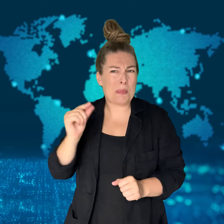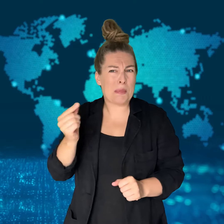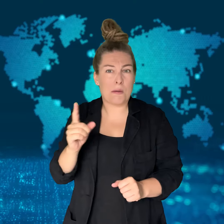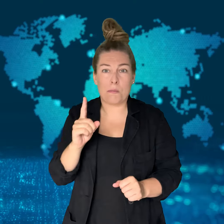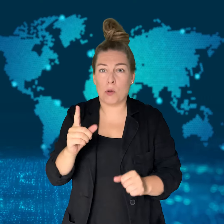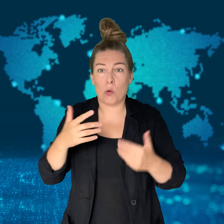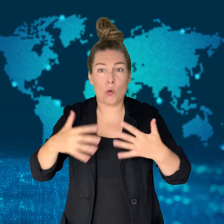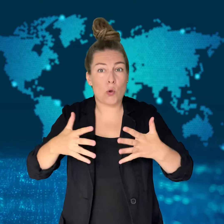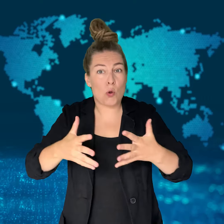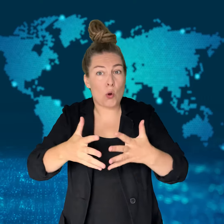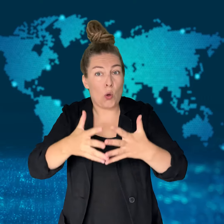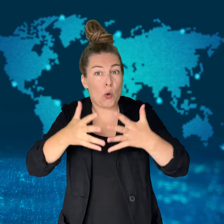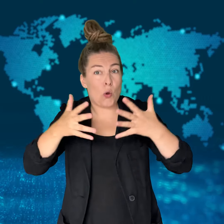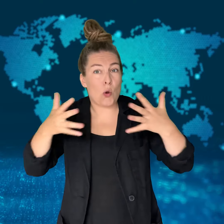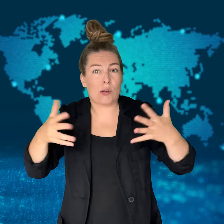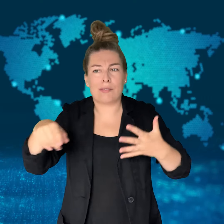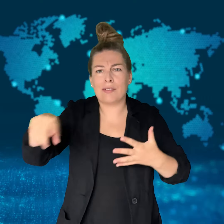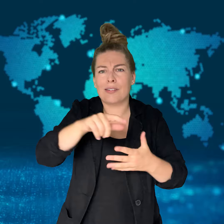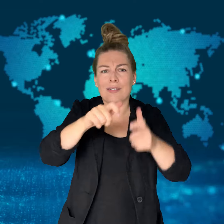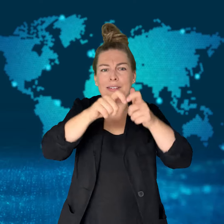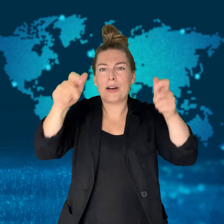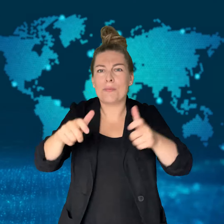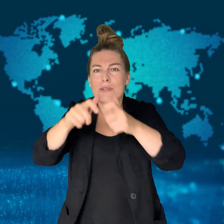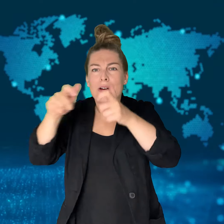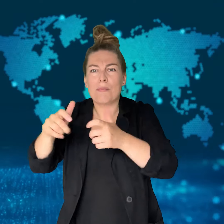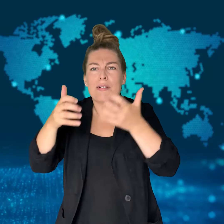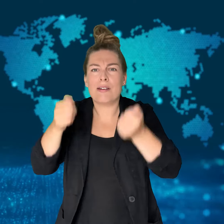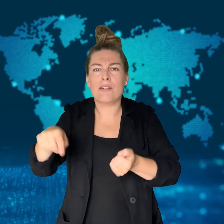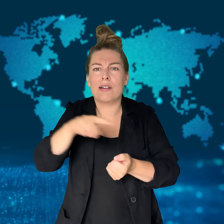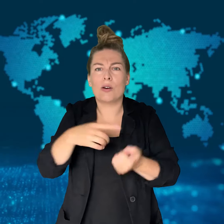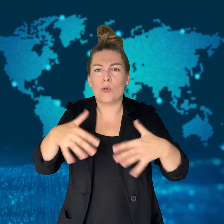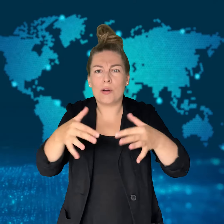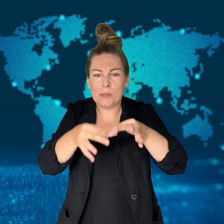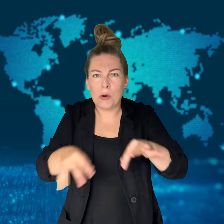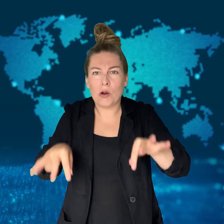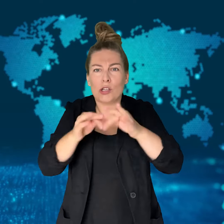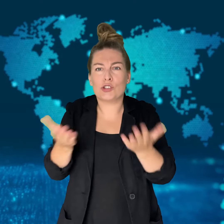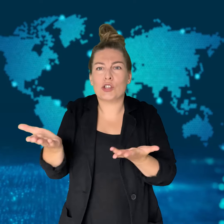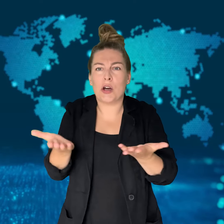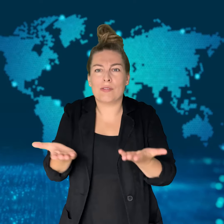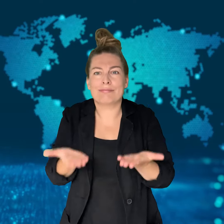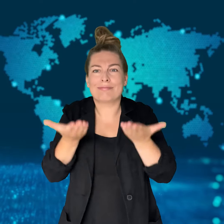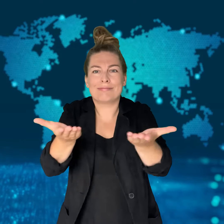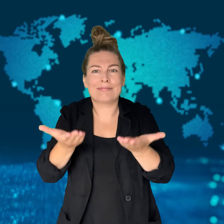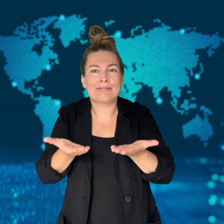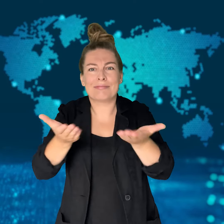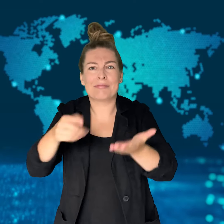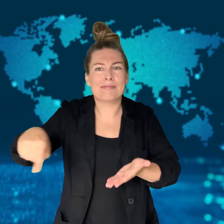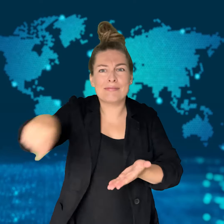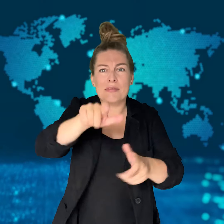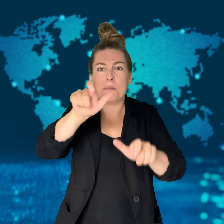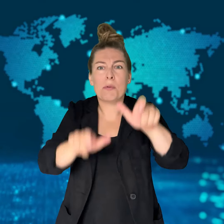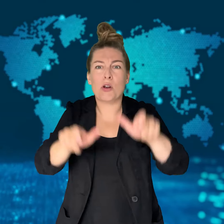Though 1% is small, the effects reflect how many businesses receive